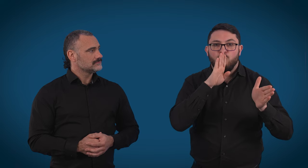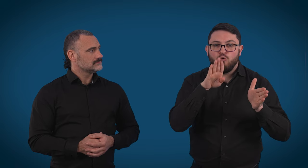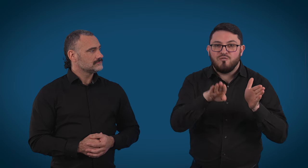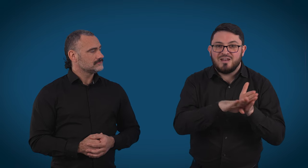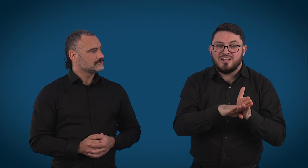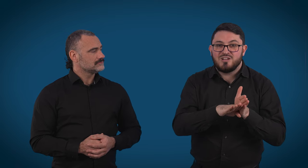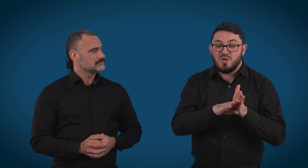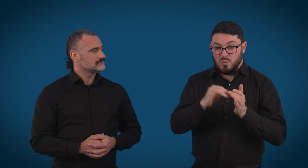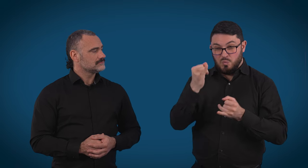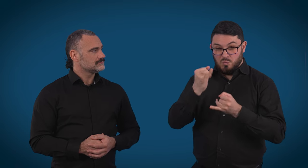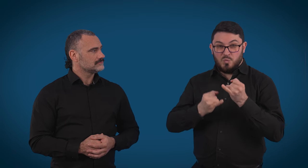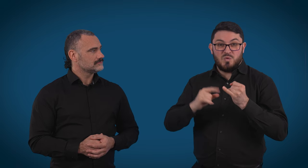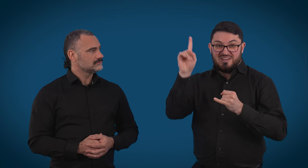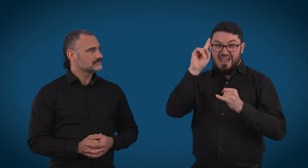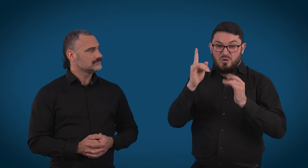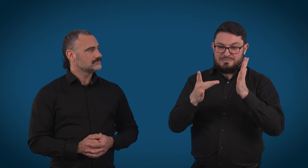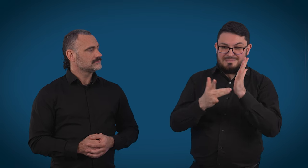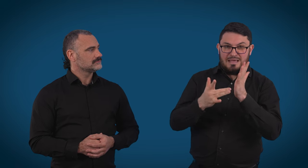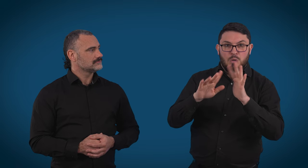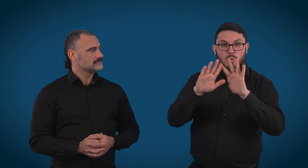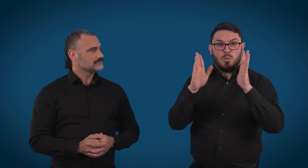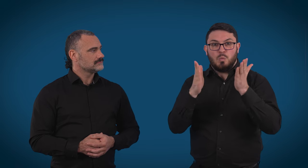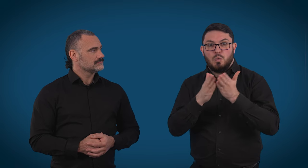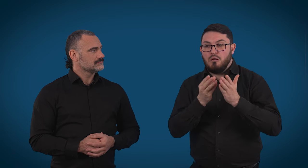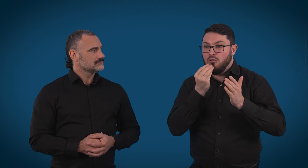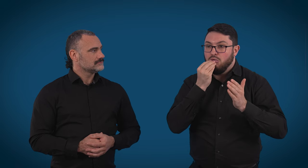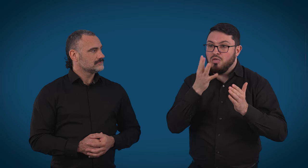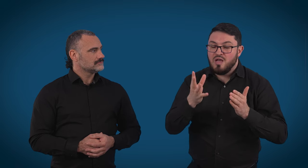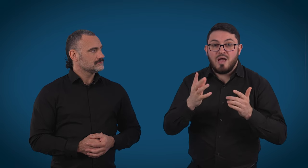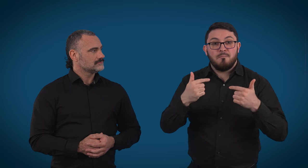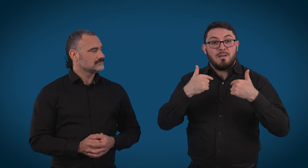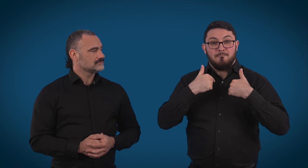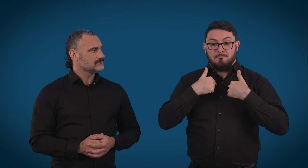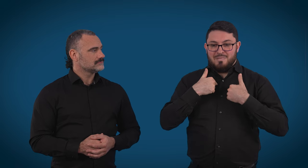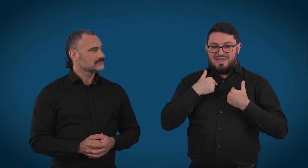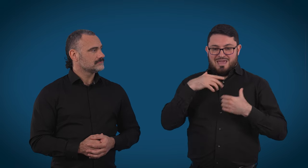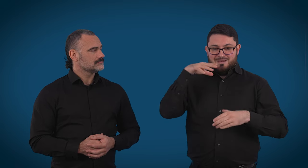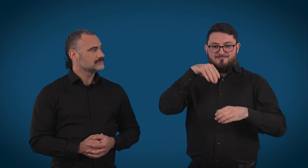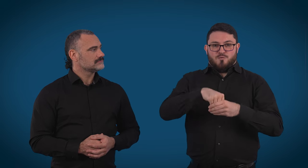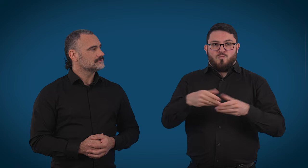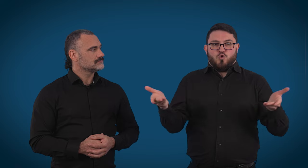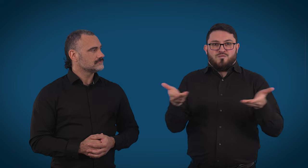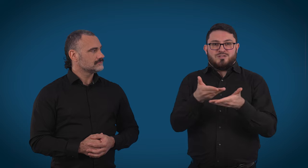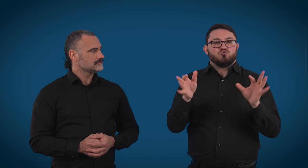especially in this world at the moment, but we are not considered a third party in any phone call.